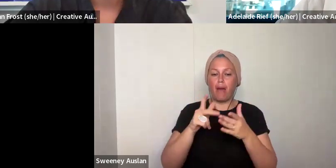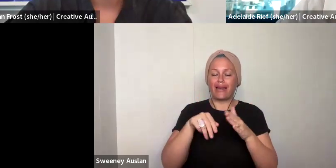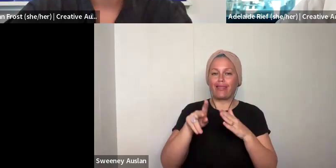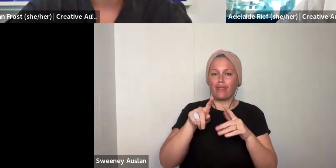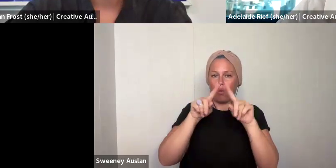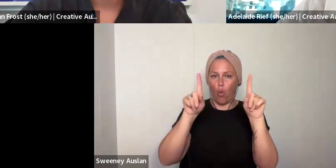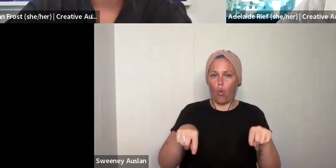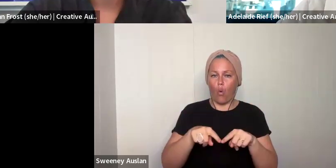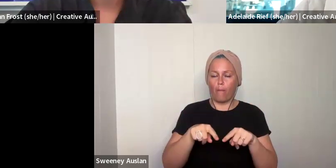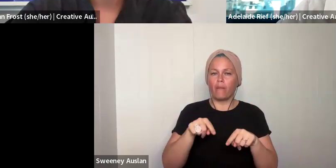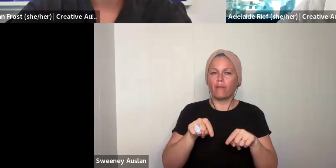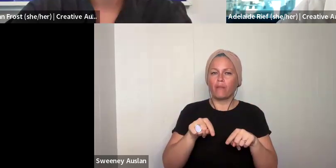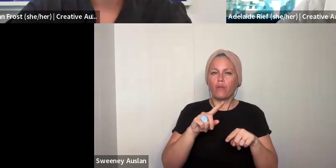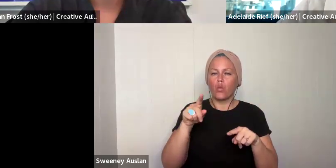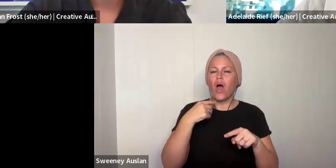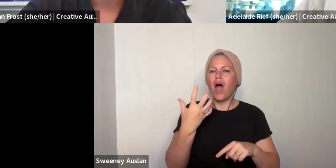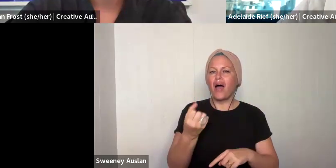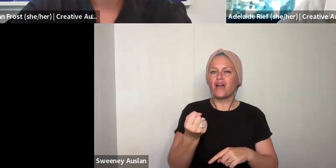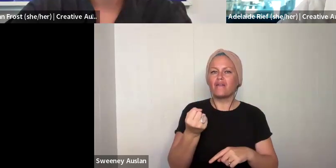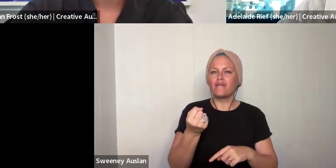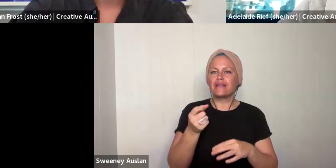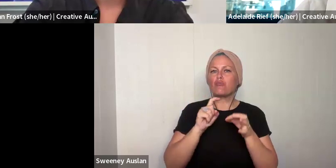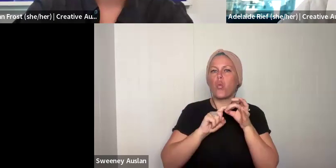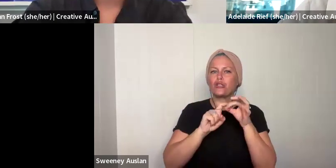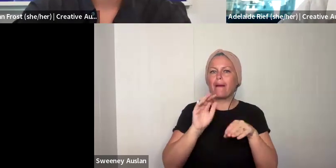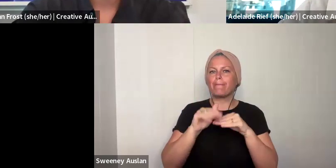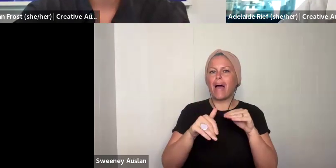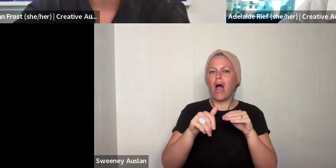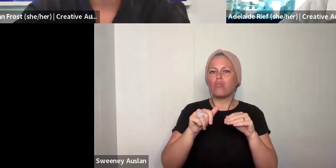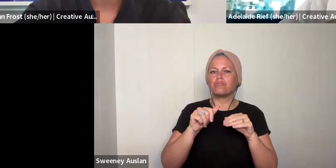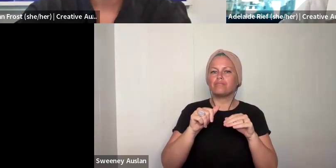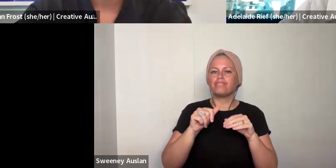In the form, the next section, we have questions about the protocols.